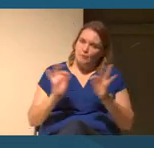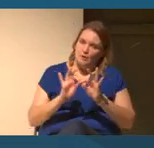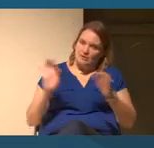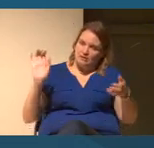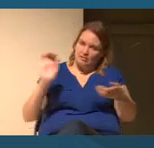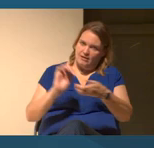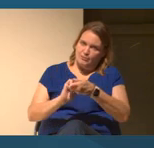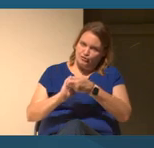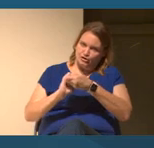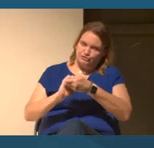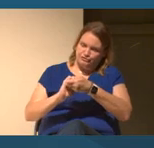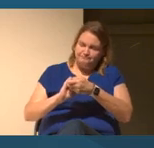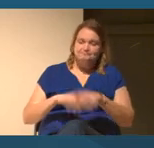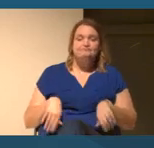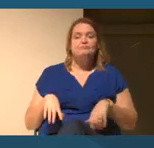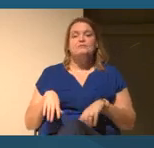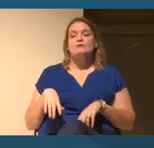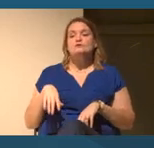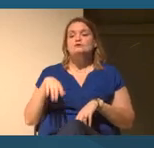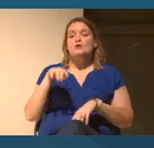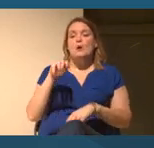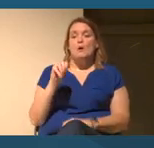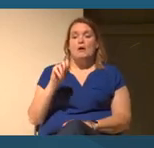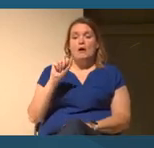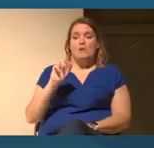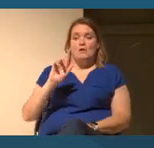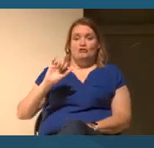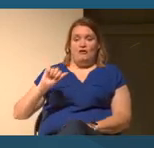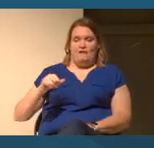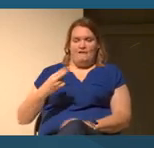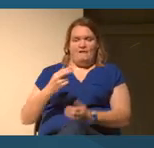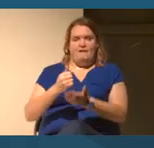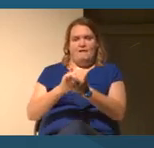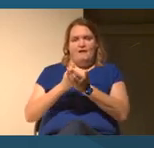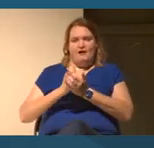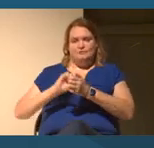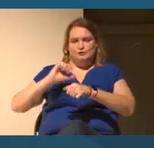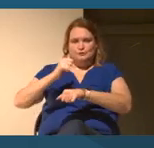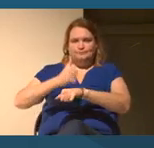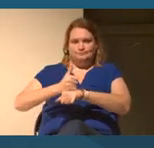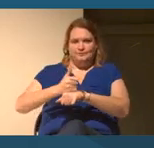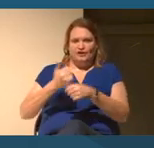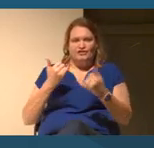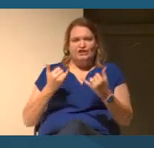Part of what Mariah helped to situate is the current context in the nation.